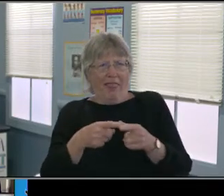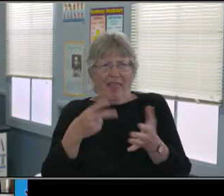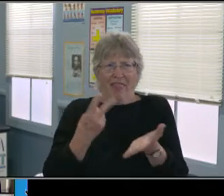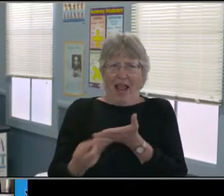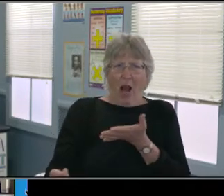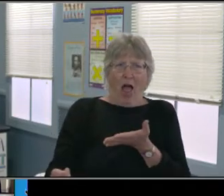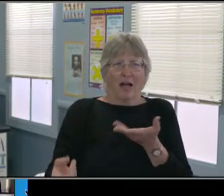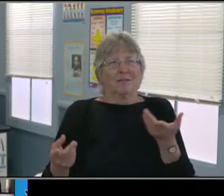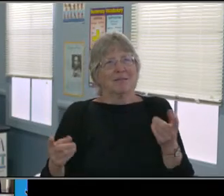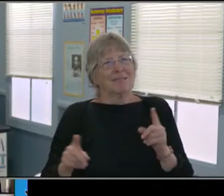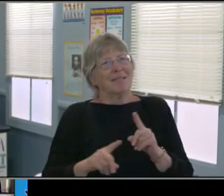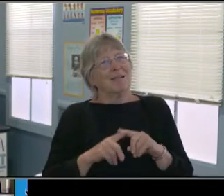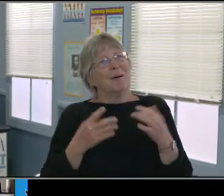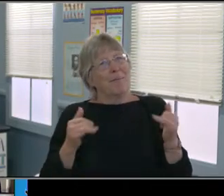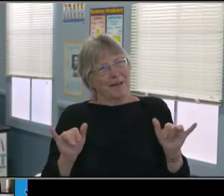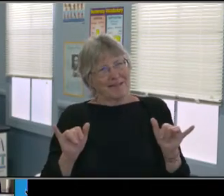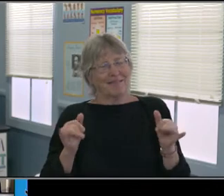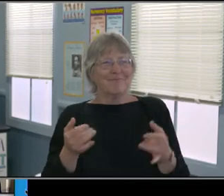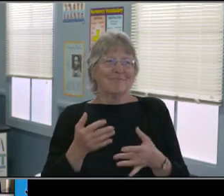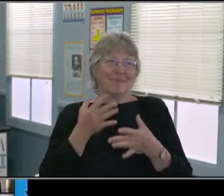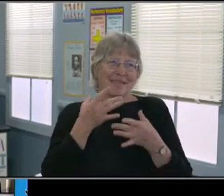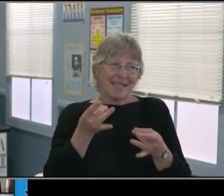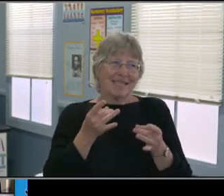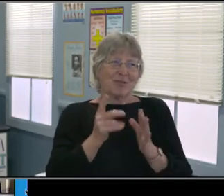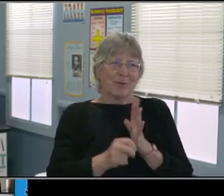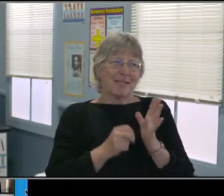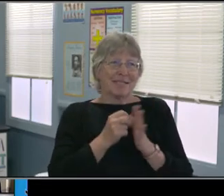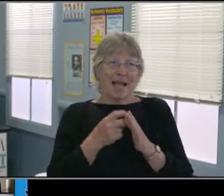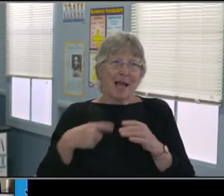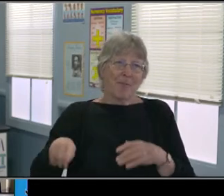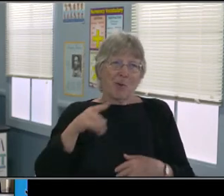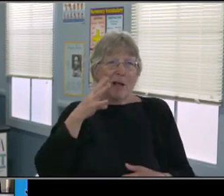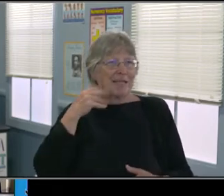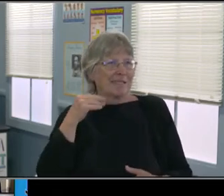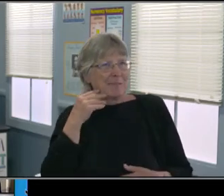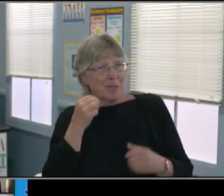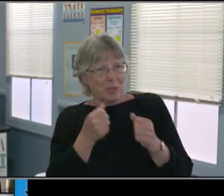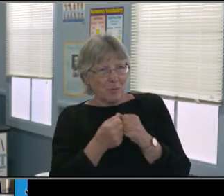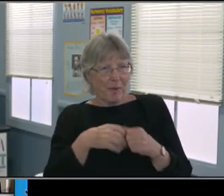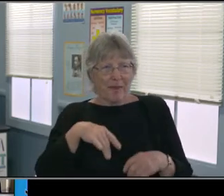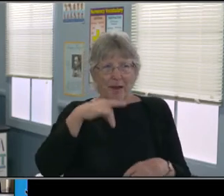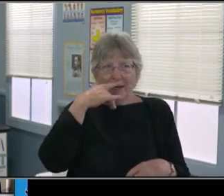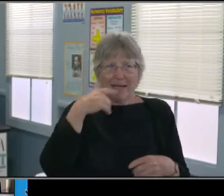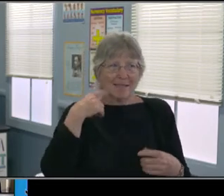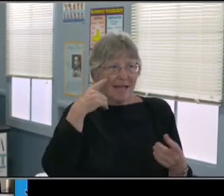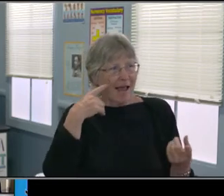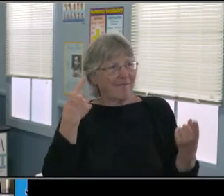Yes. I just wanna let you know I put the links in the chat here. They're also in the emails